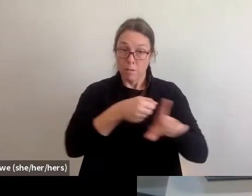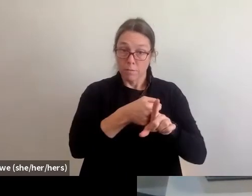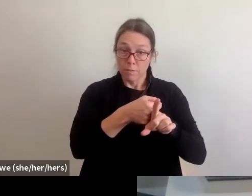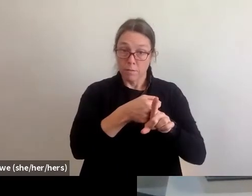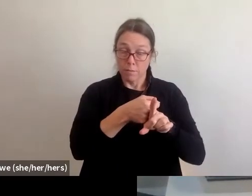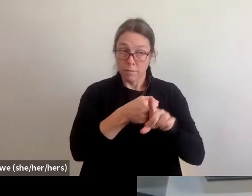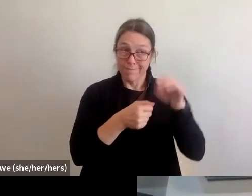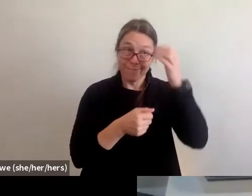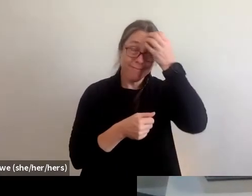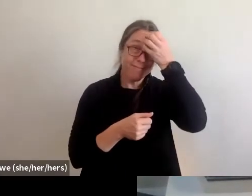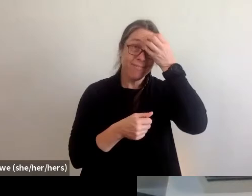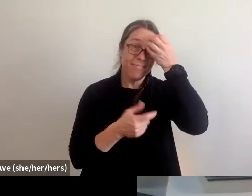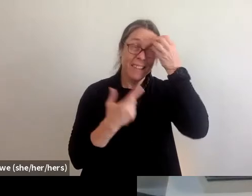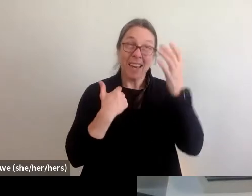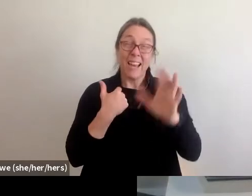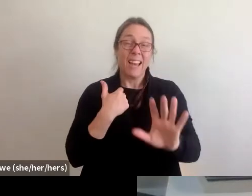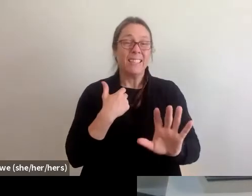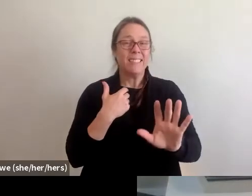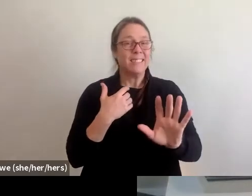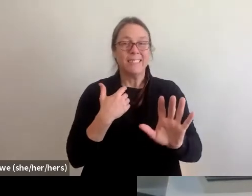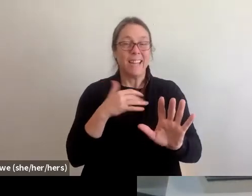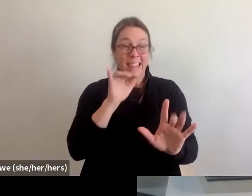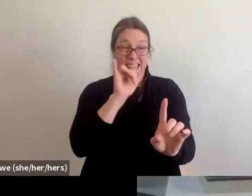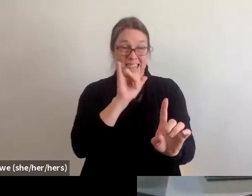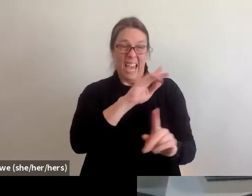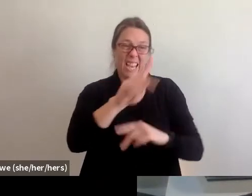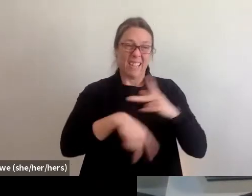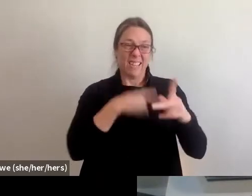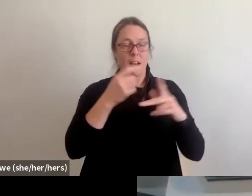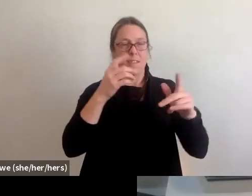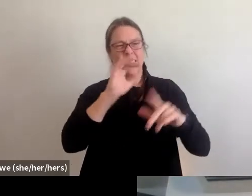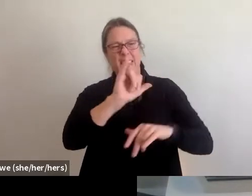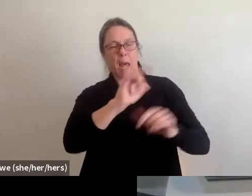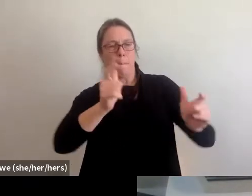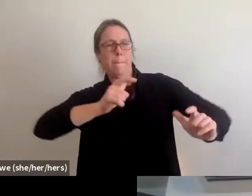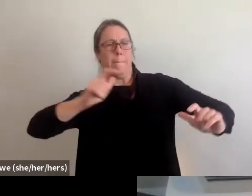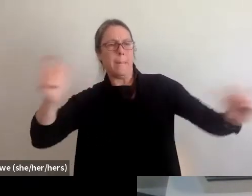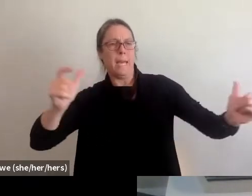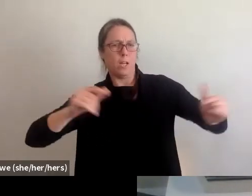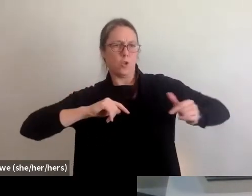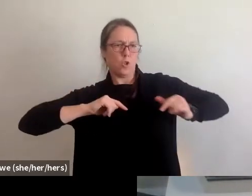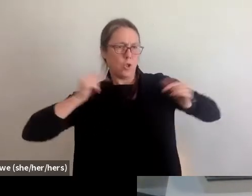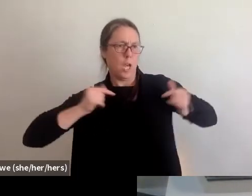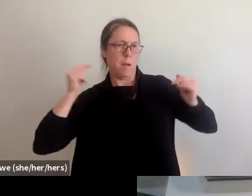we've been kind of moving away from that kind of like large gymnasium space because obviously that's a public health risk